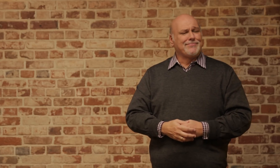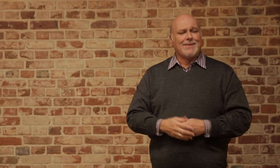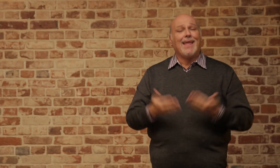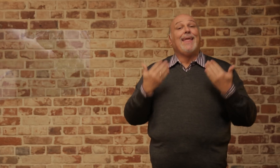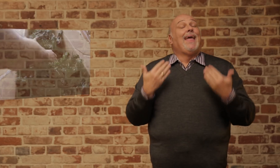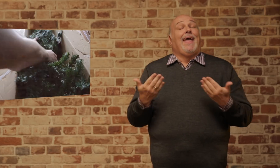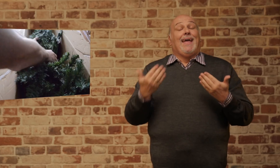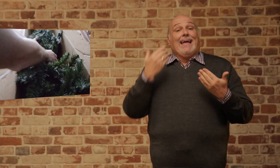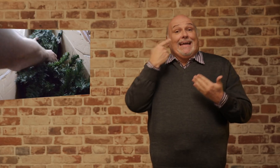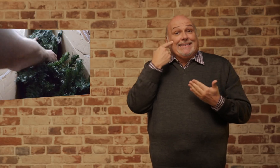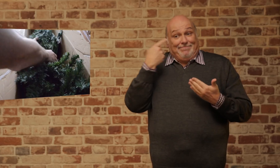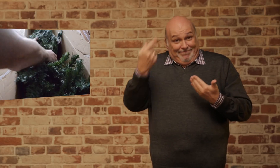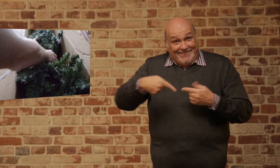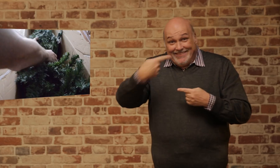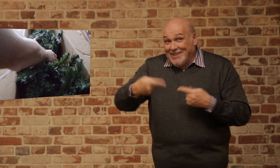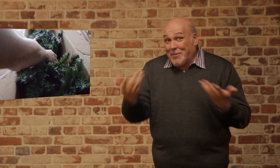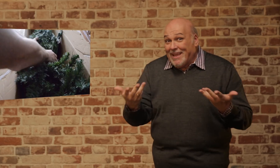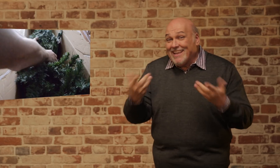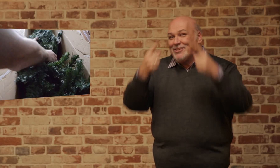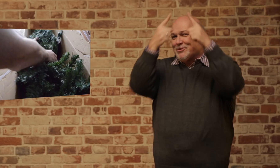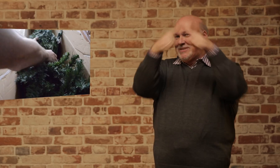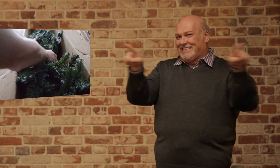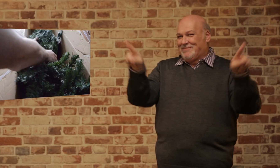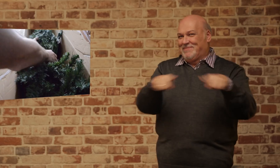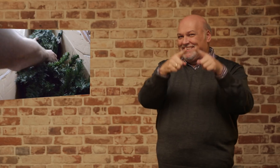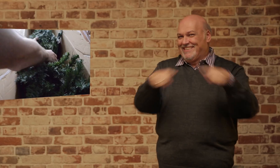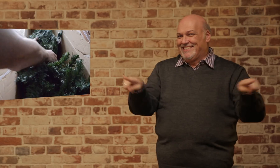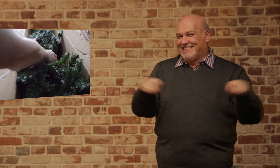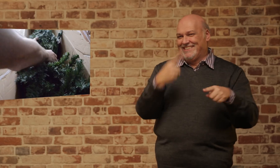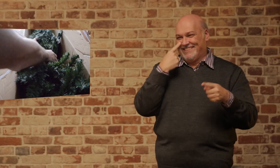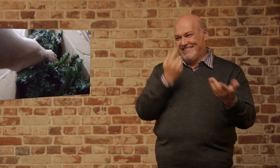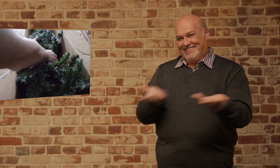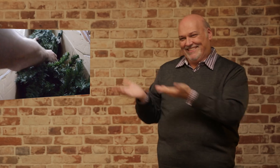For the third video, it’s Christmas time. Let's watch!